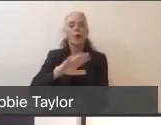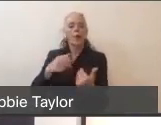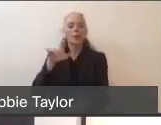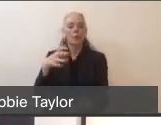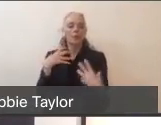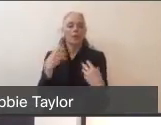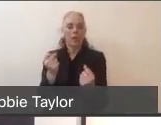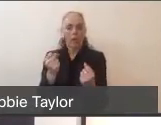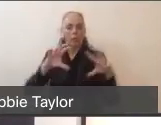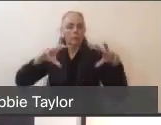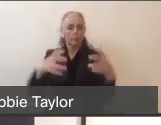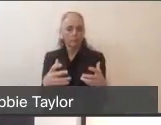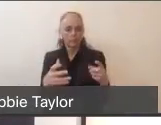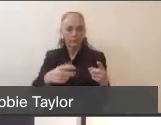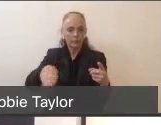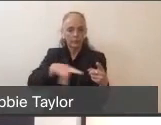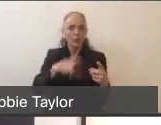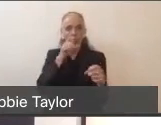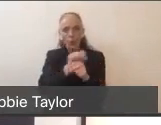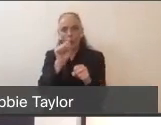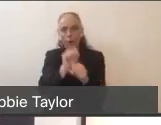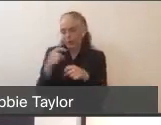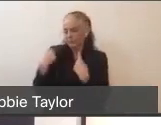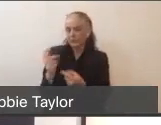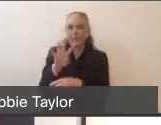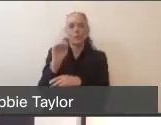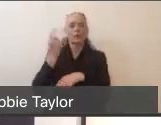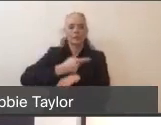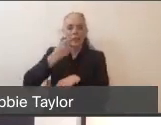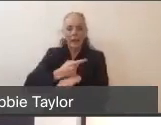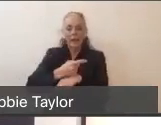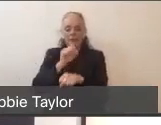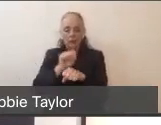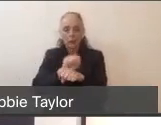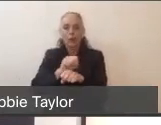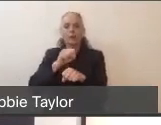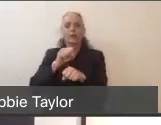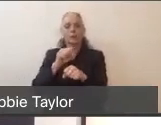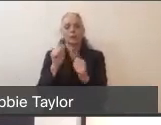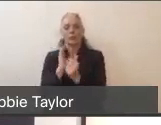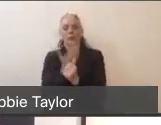that have been working for over 40 days in the Emergency Operations Center on this response.